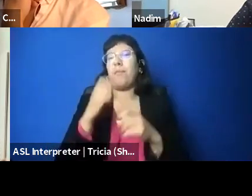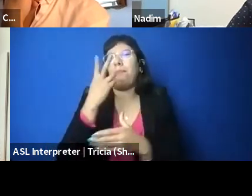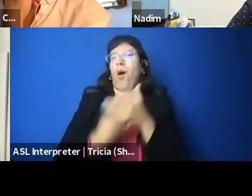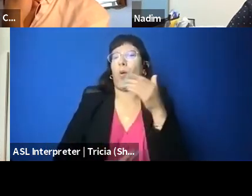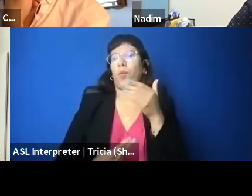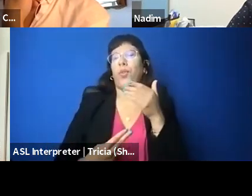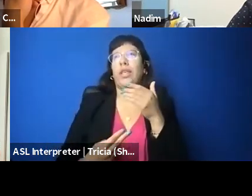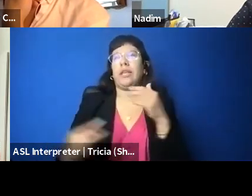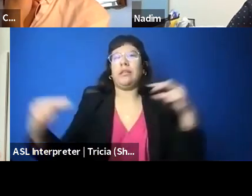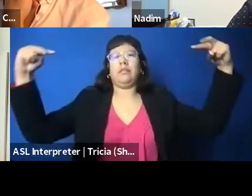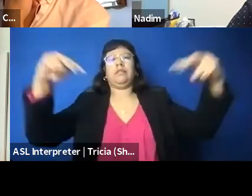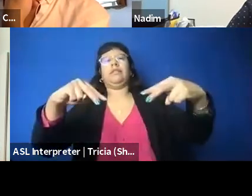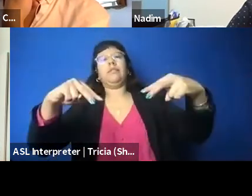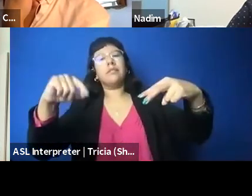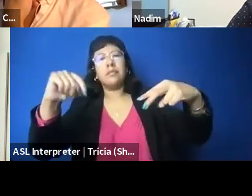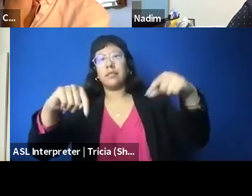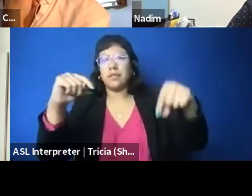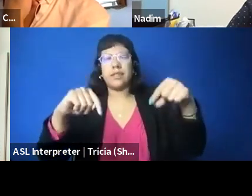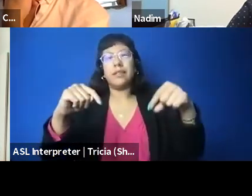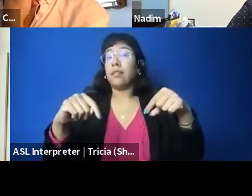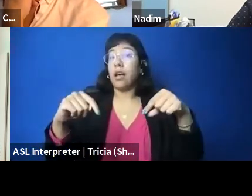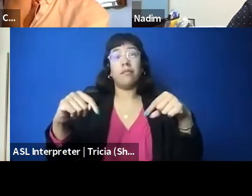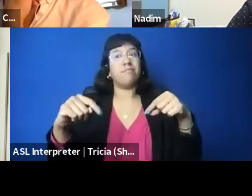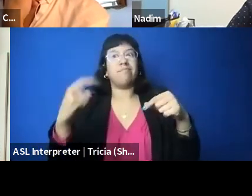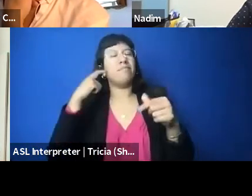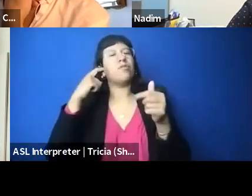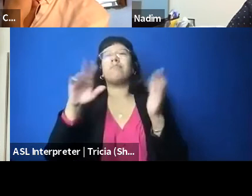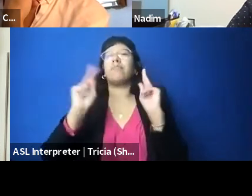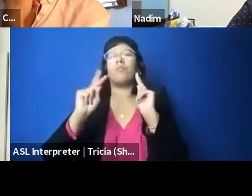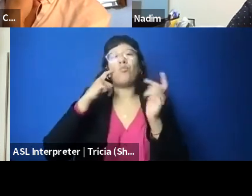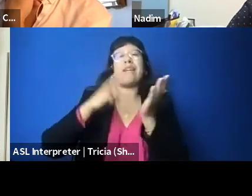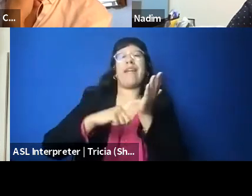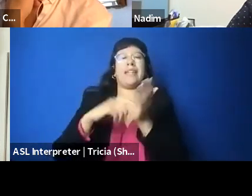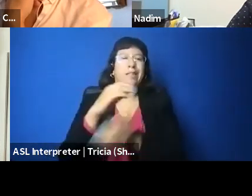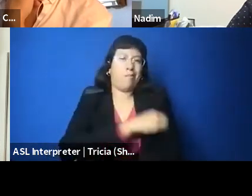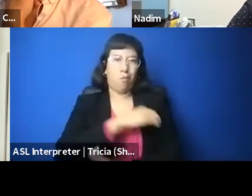which doesn't recognize the power imbalance at all, but I think those are some successes